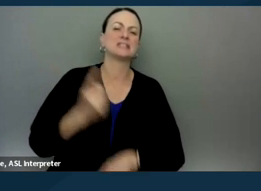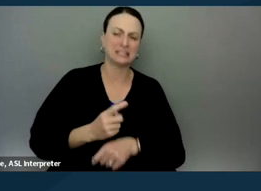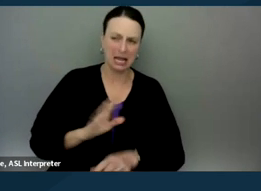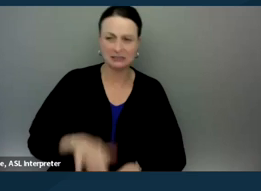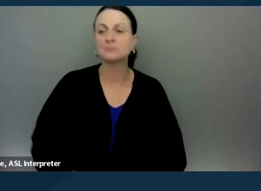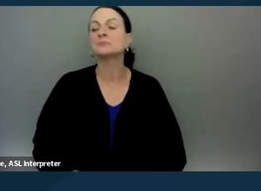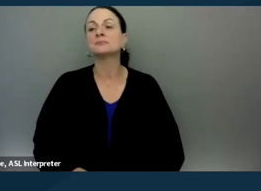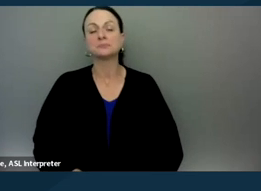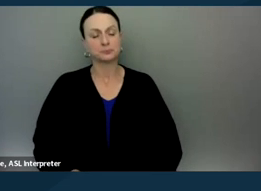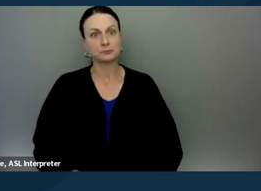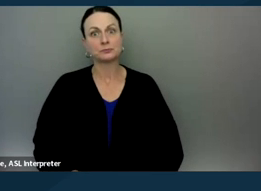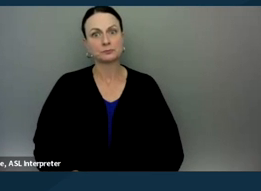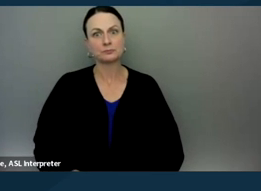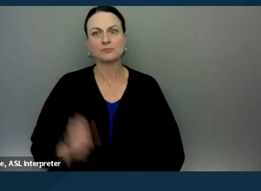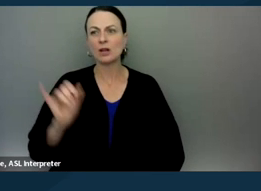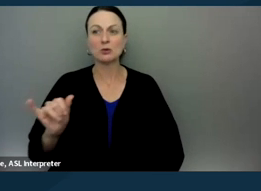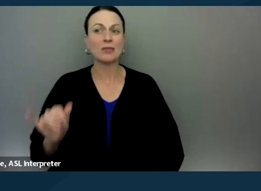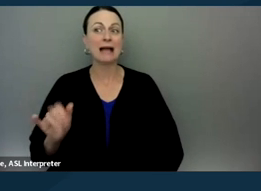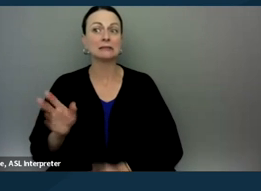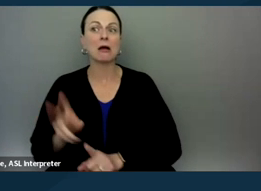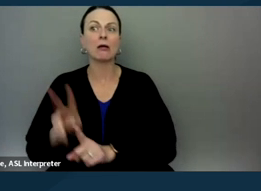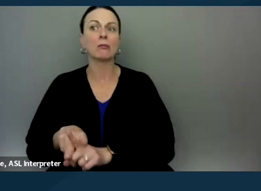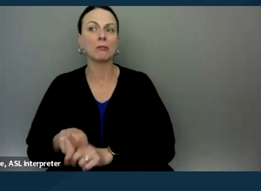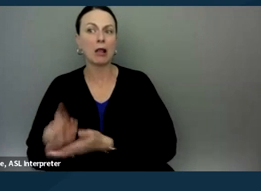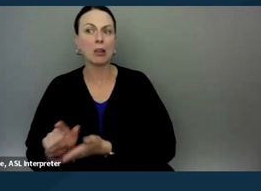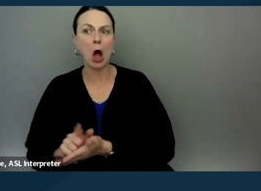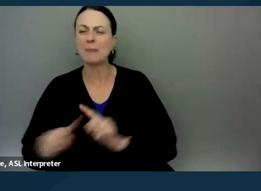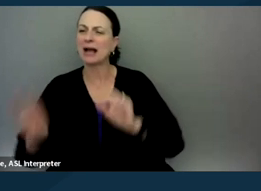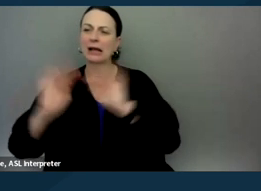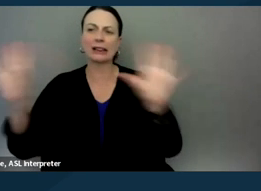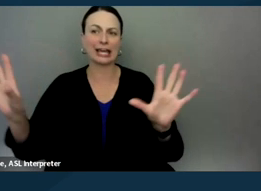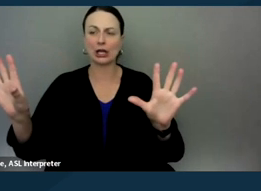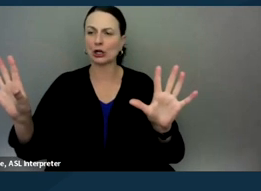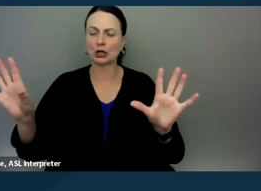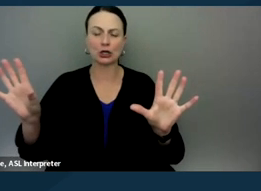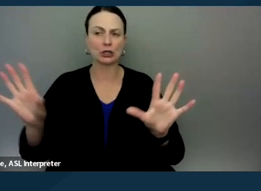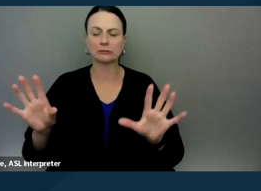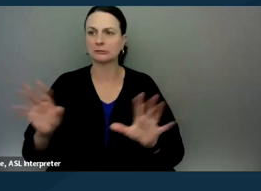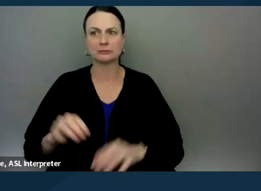And so that is an application in some ways of the law to the facts, but it's a very clear, bright line situation.